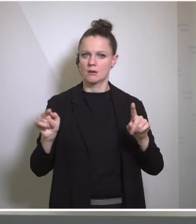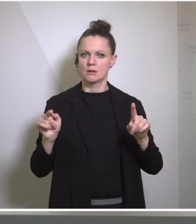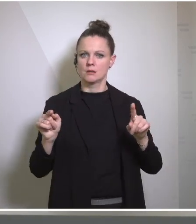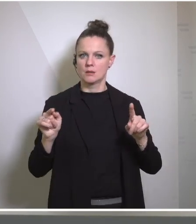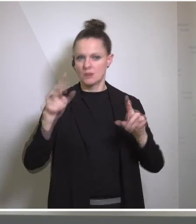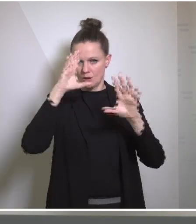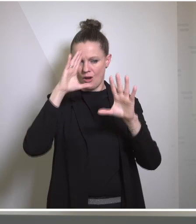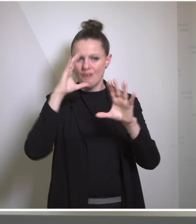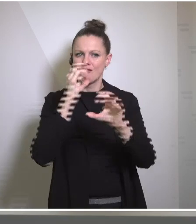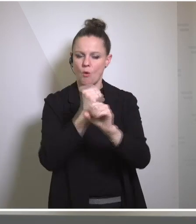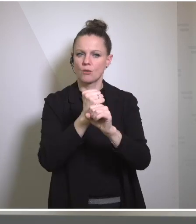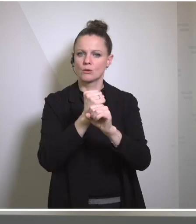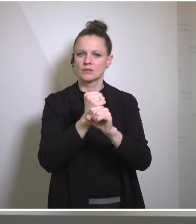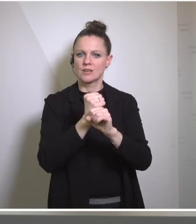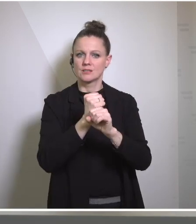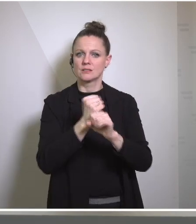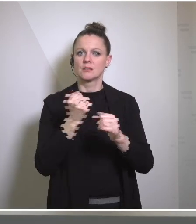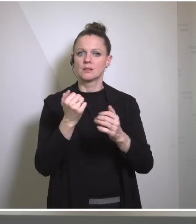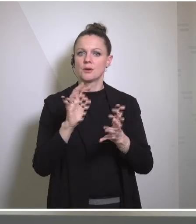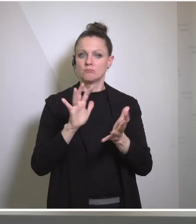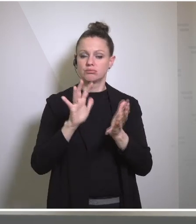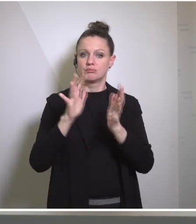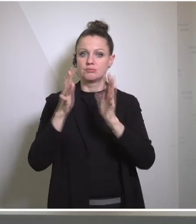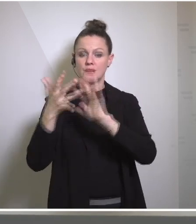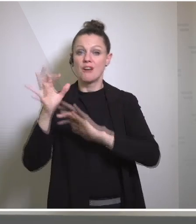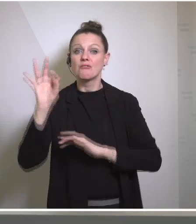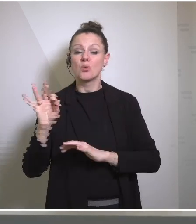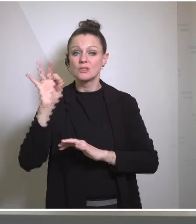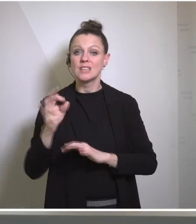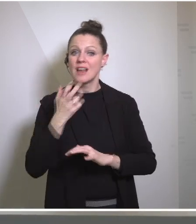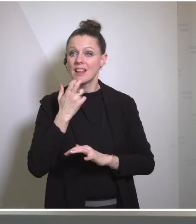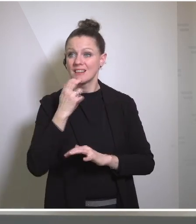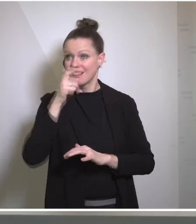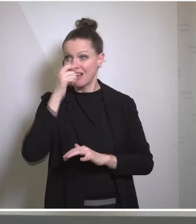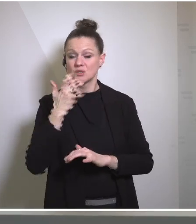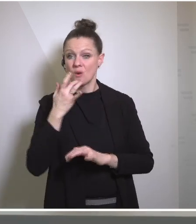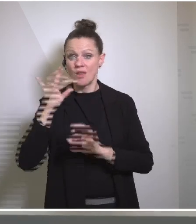double down on the transition away from fossil fuels. Again, it's a transition. It's not a light